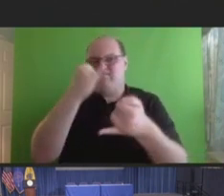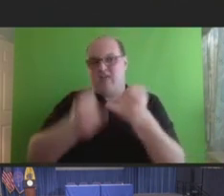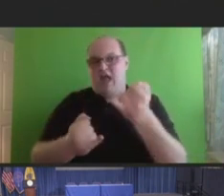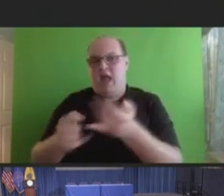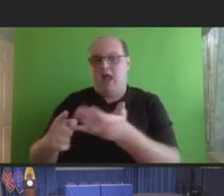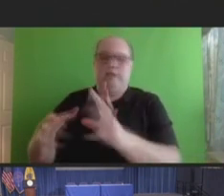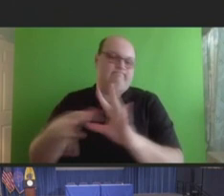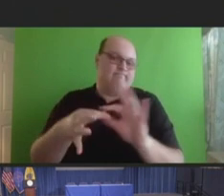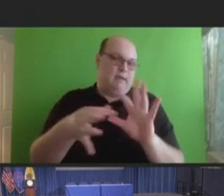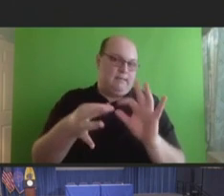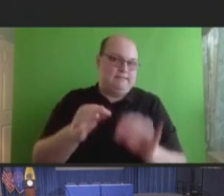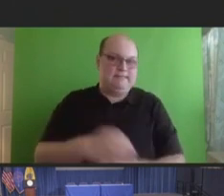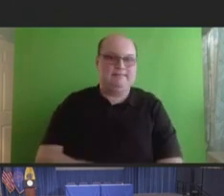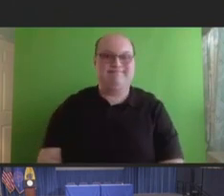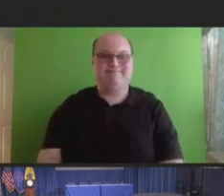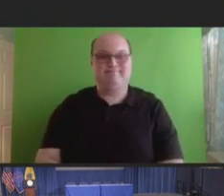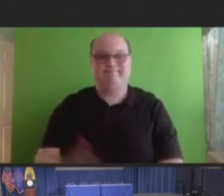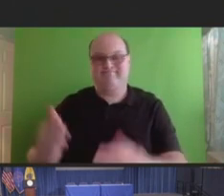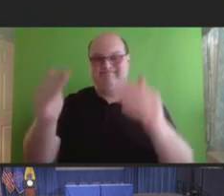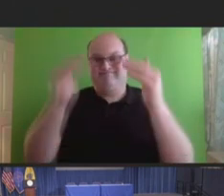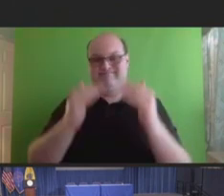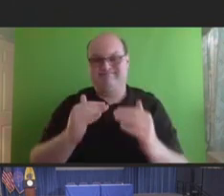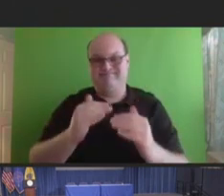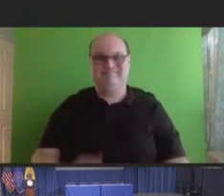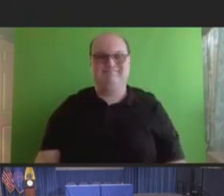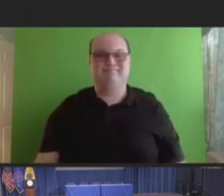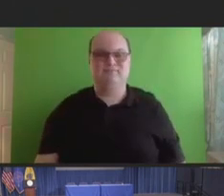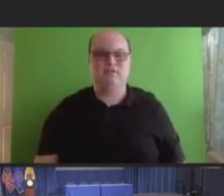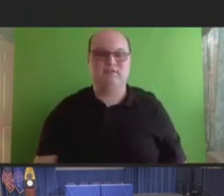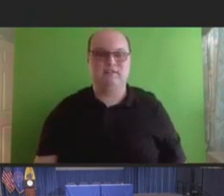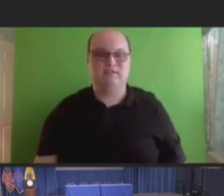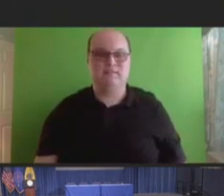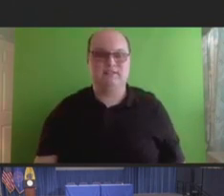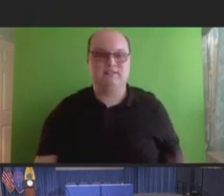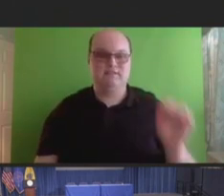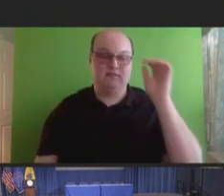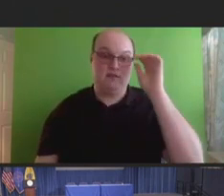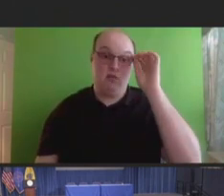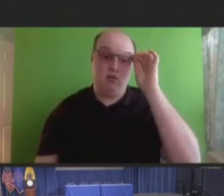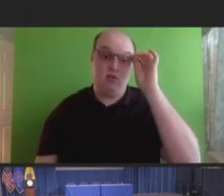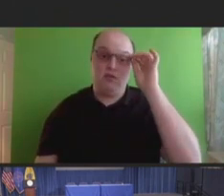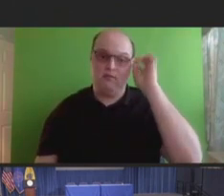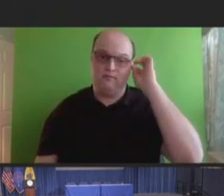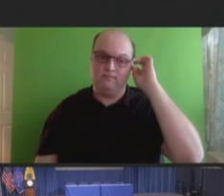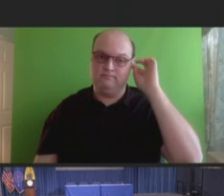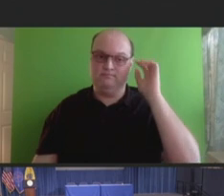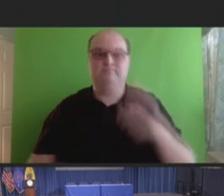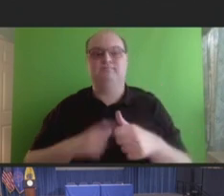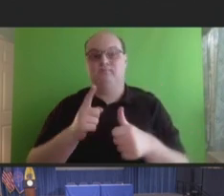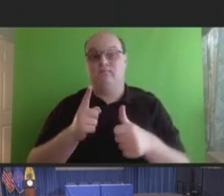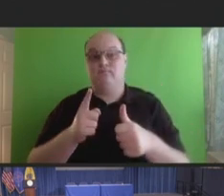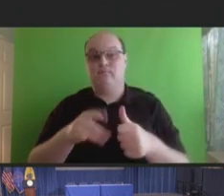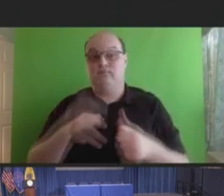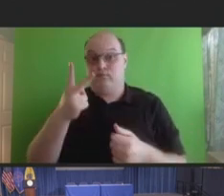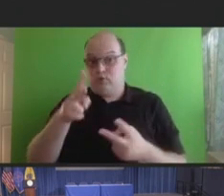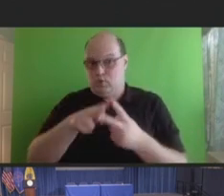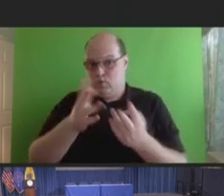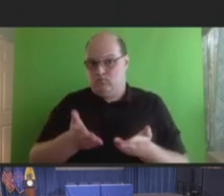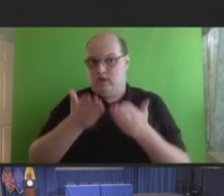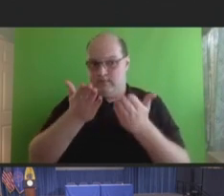slide, please. I'll begin with the first set of recommendations. And if Dr. Rinderknecht's